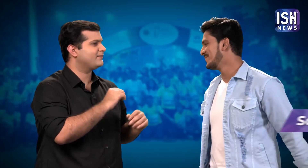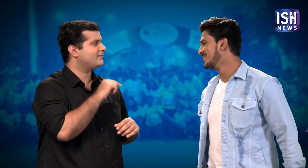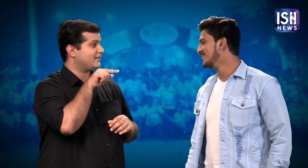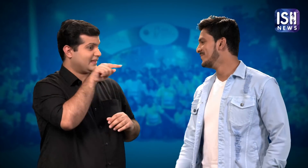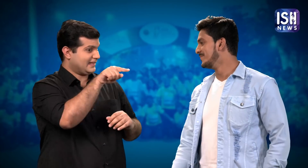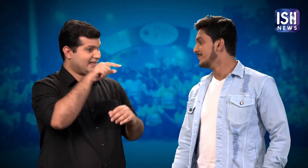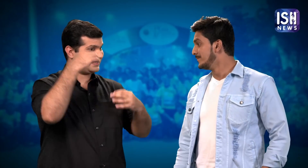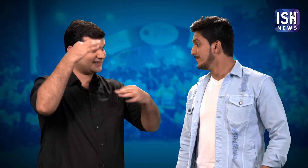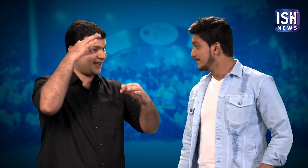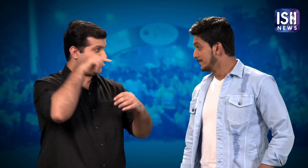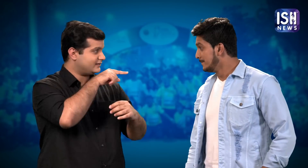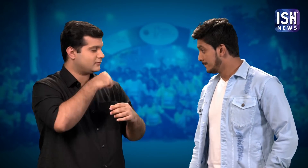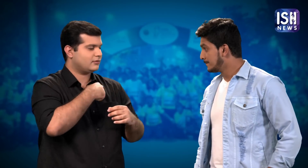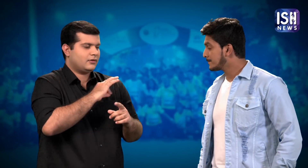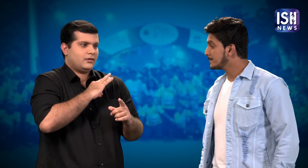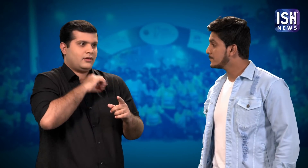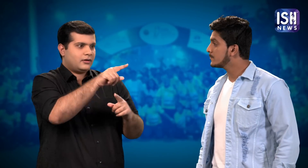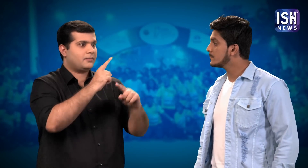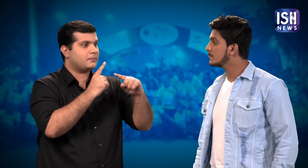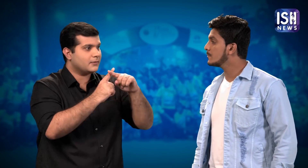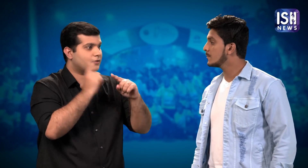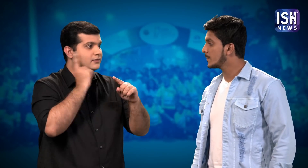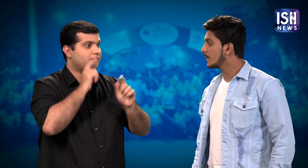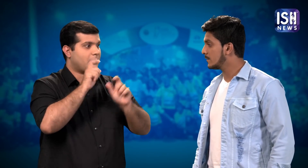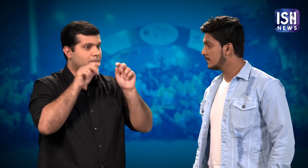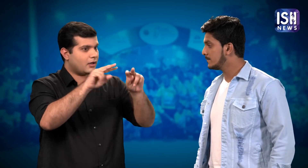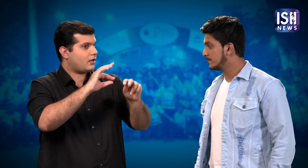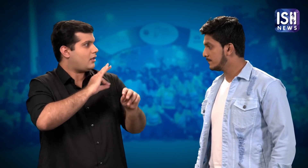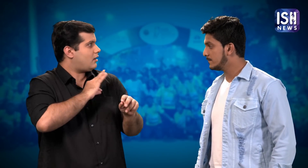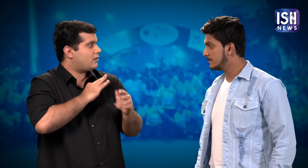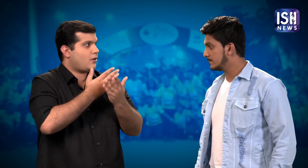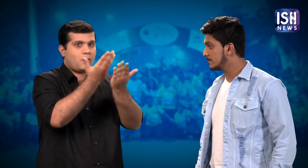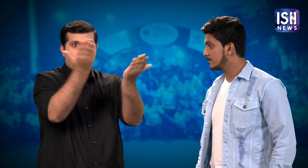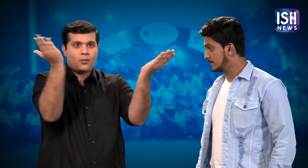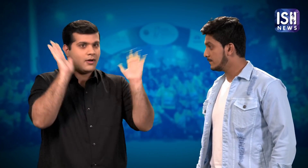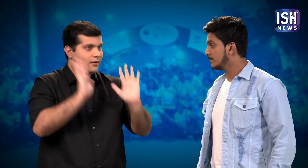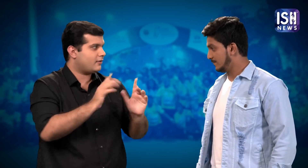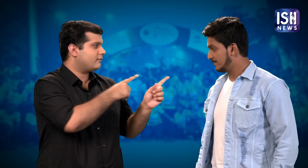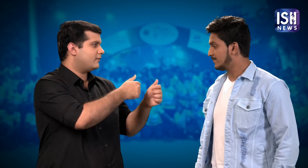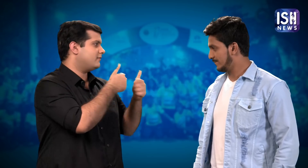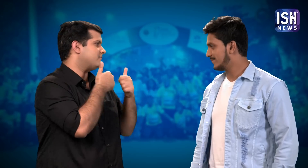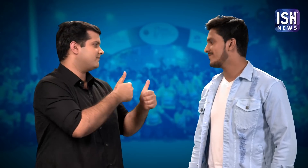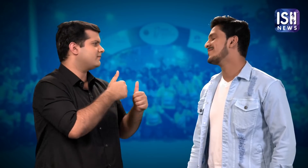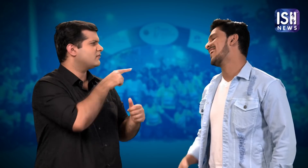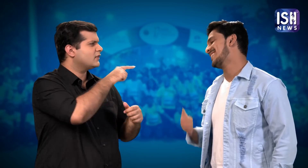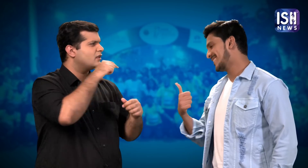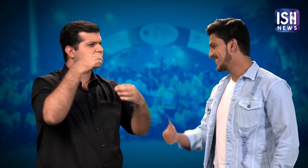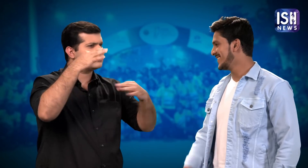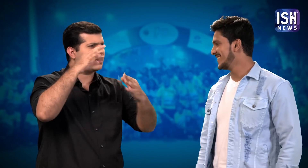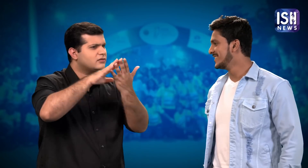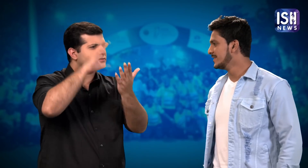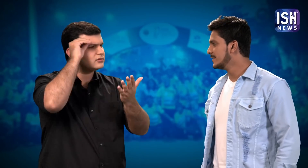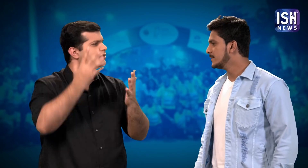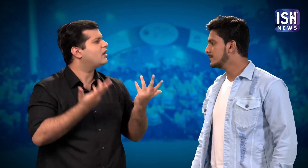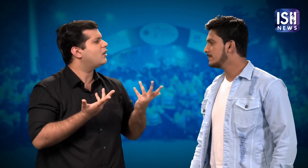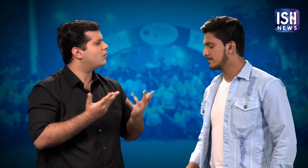Our Deaf viewers as as I loved your performance. It was amazing! How did you learn to dance?